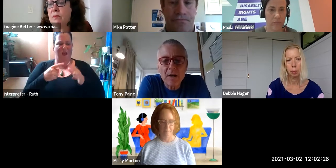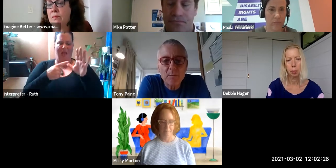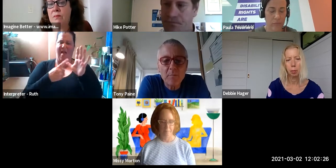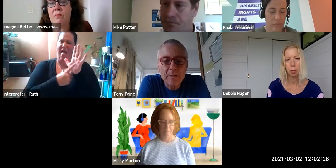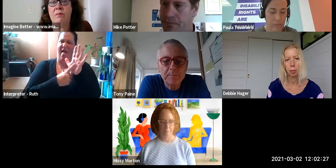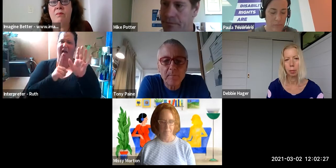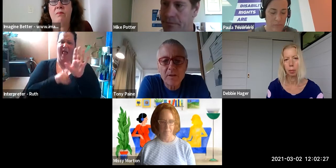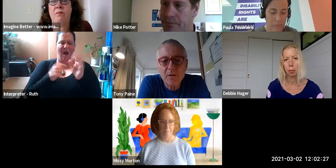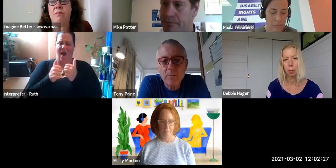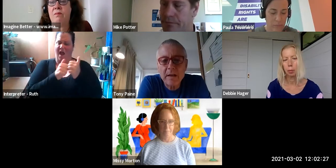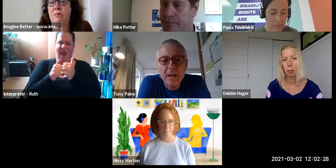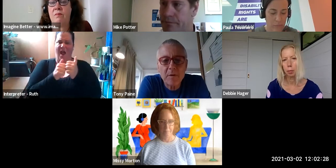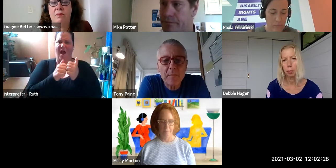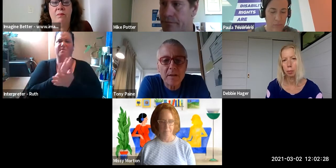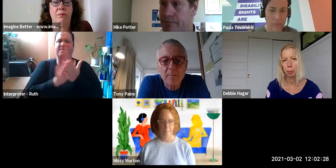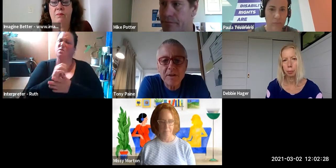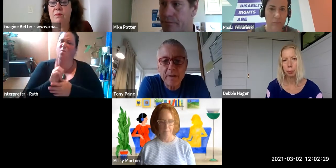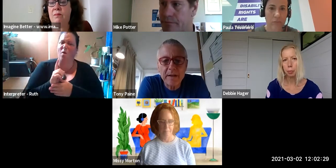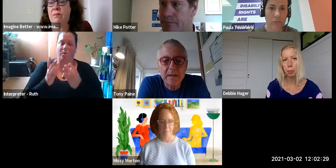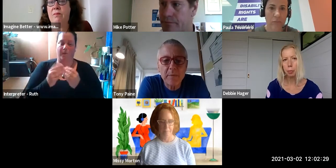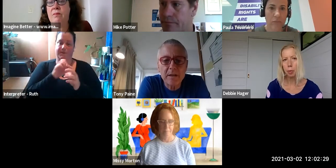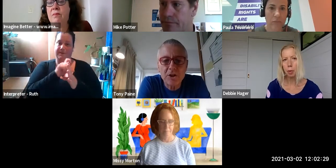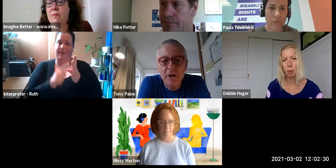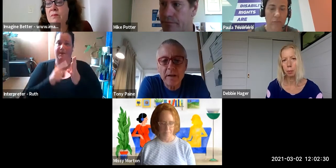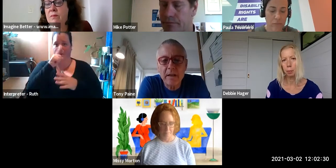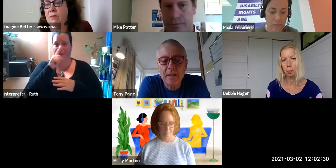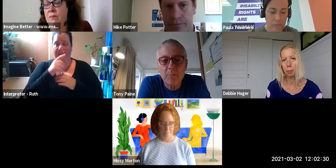rights movement. So for the past couple of months Imagine Better has been sharing guest